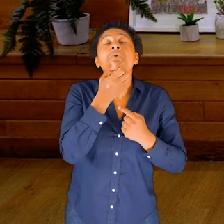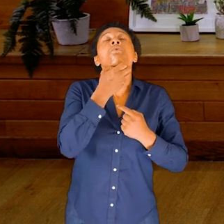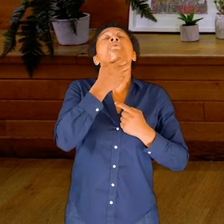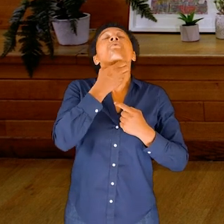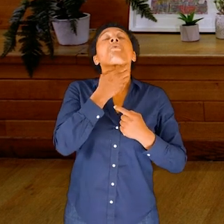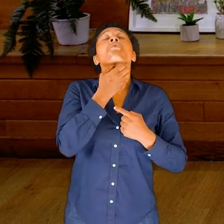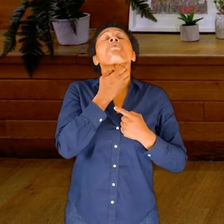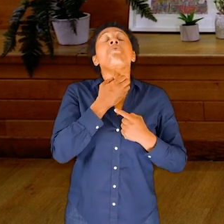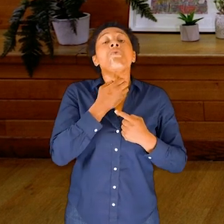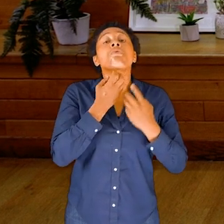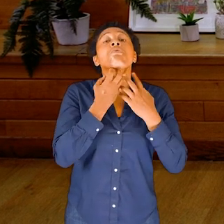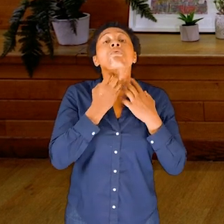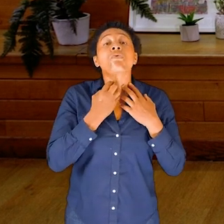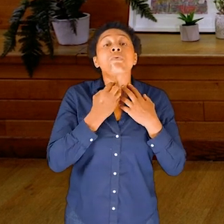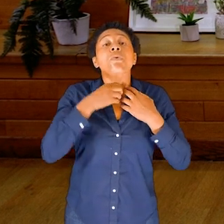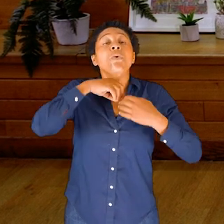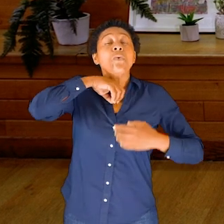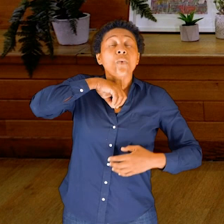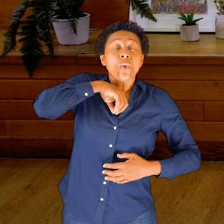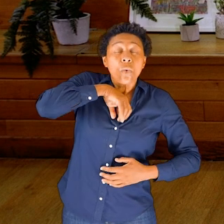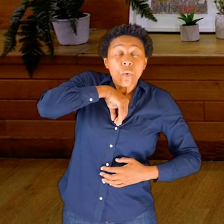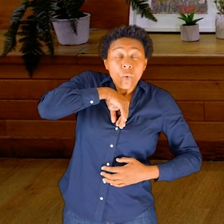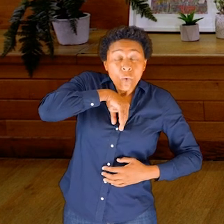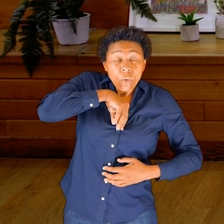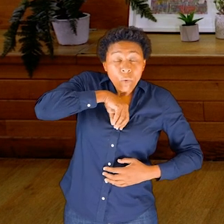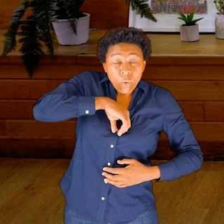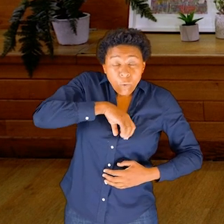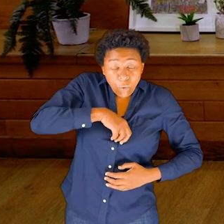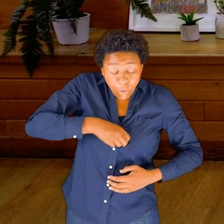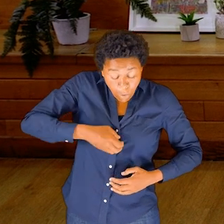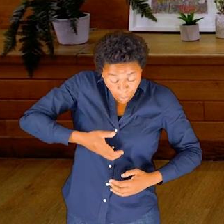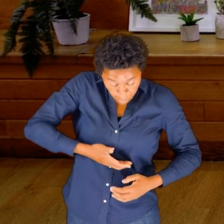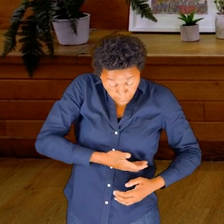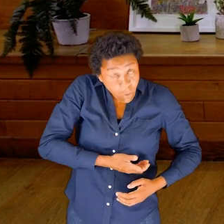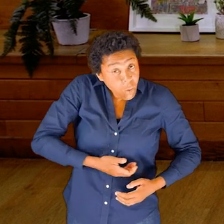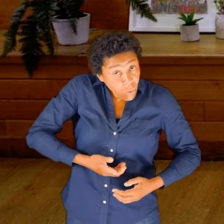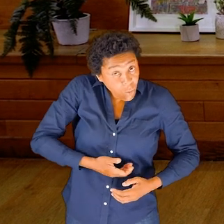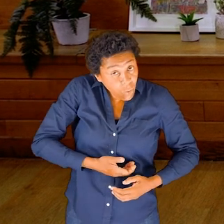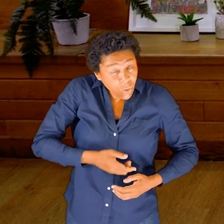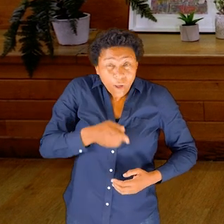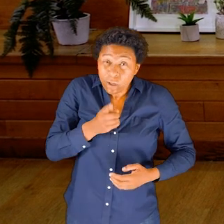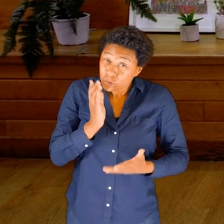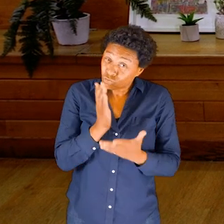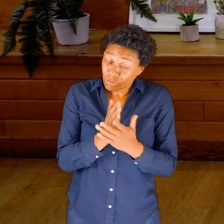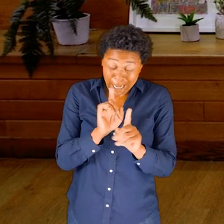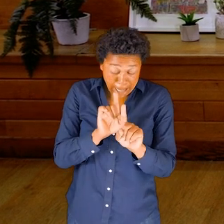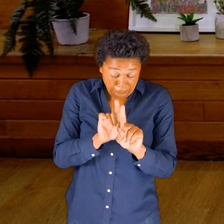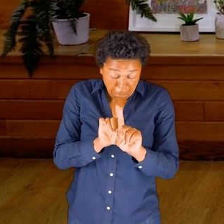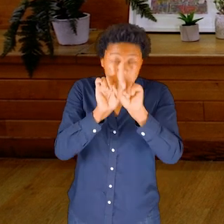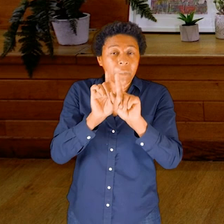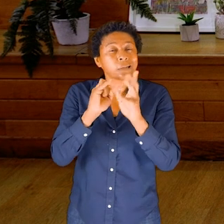And this is very close to the front of the spine and this fluid in the front—in